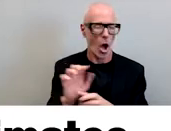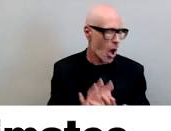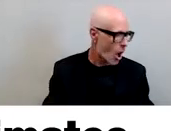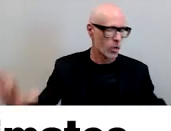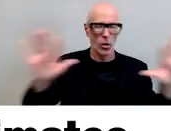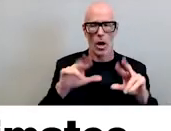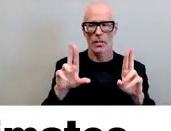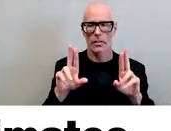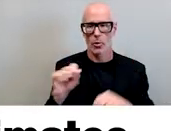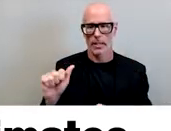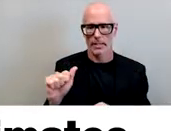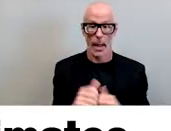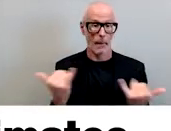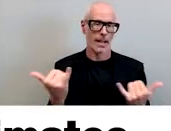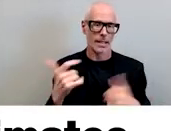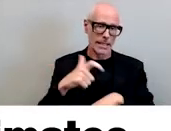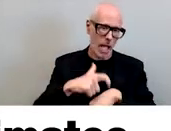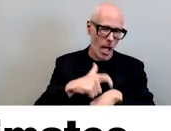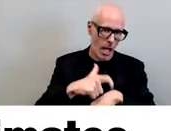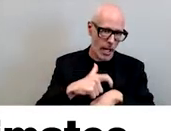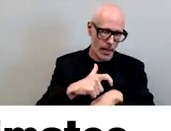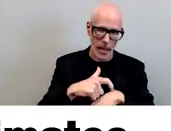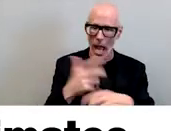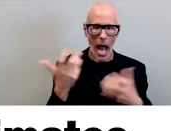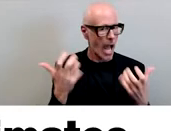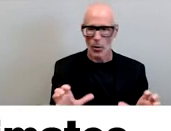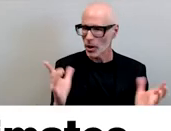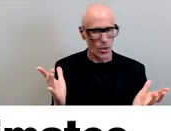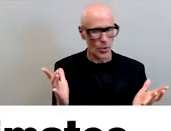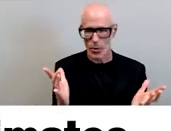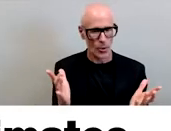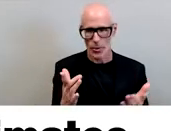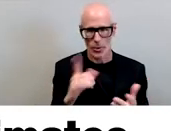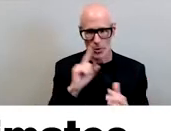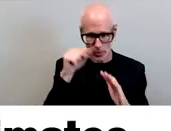in the interest of time i don't think you want me to go down the rabbit hole of attempting